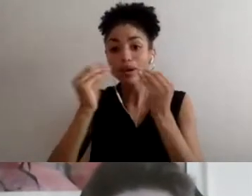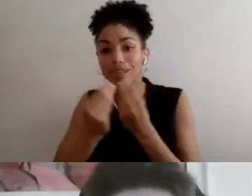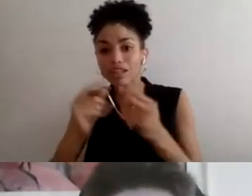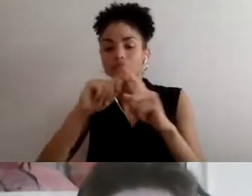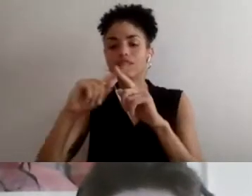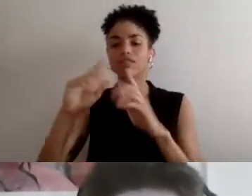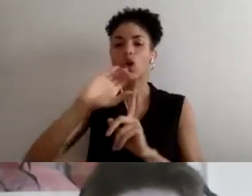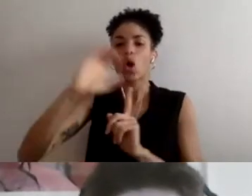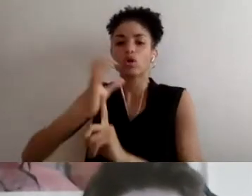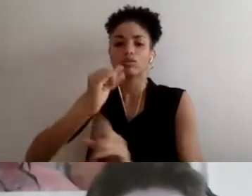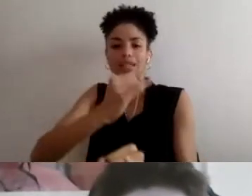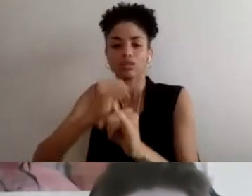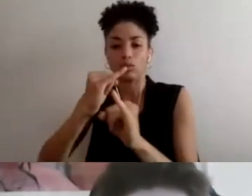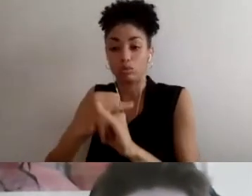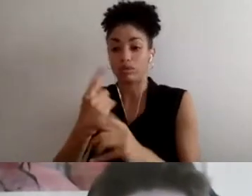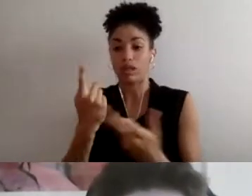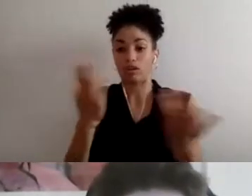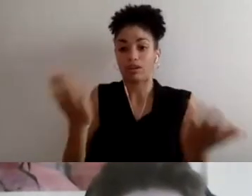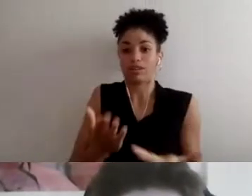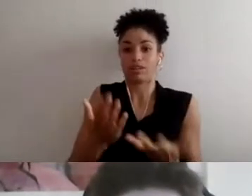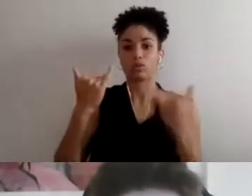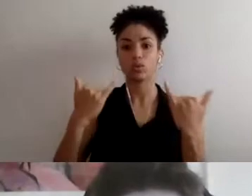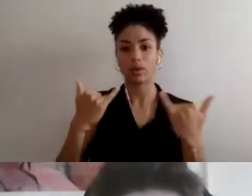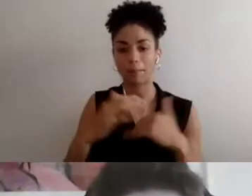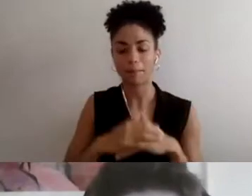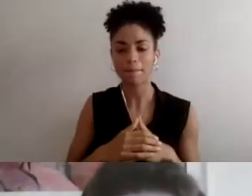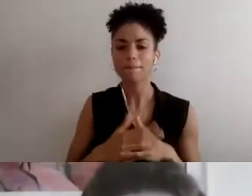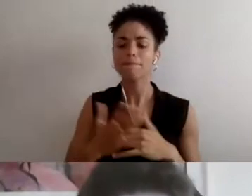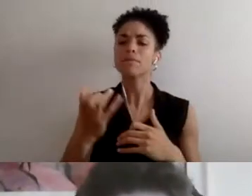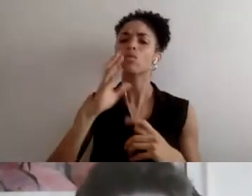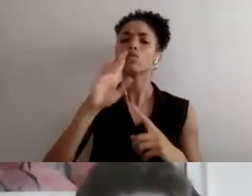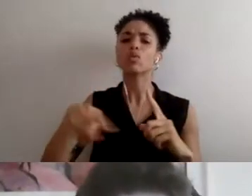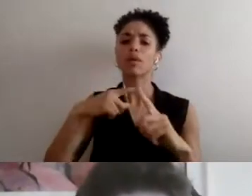I want to talk a little bit as a group about equity diversity and inclusion.